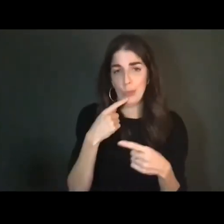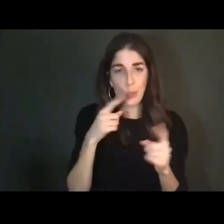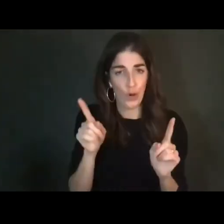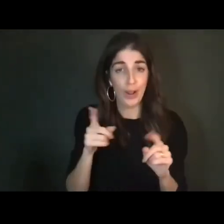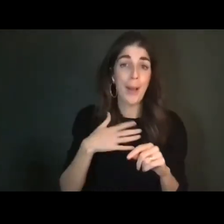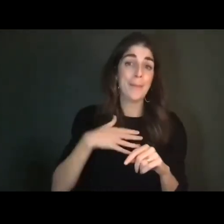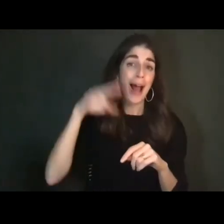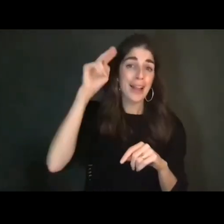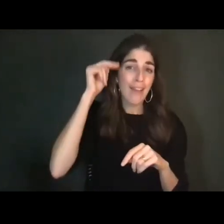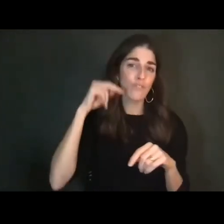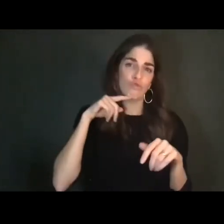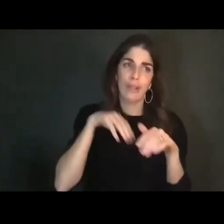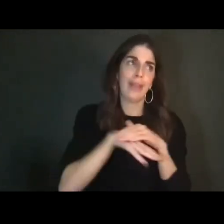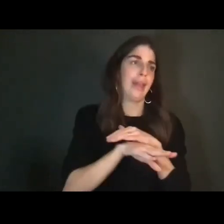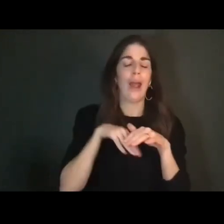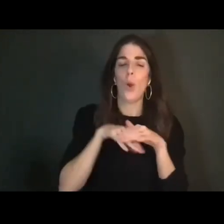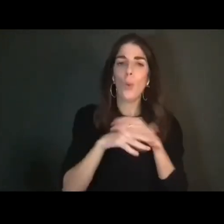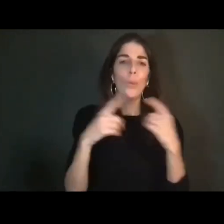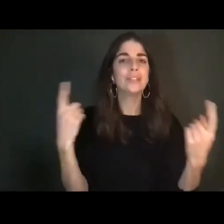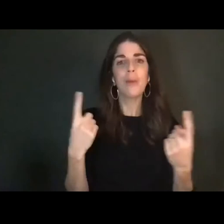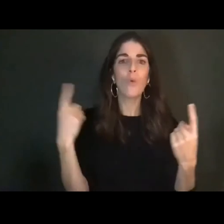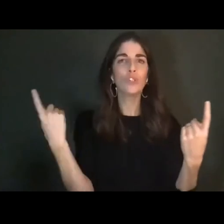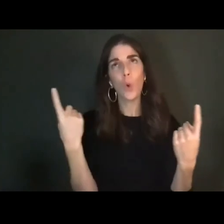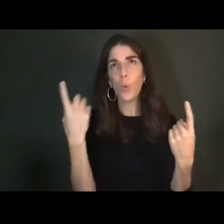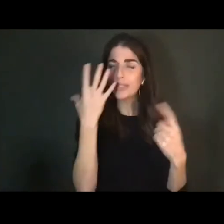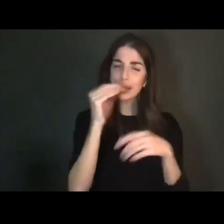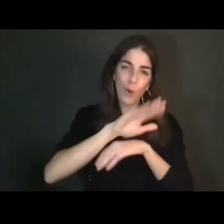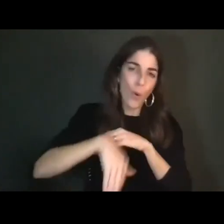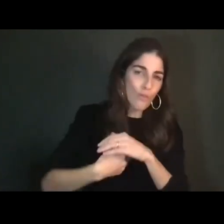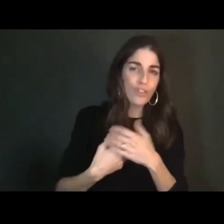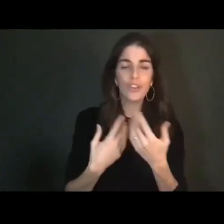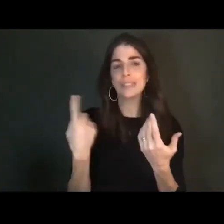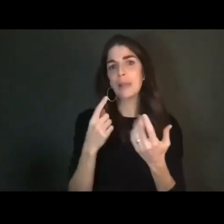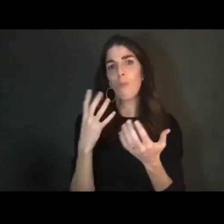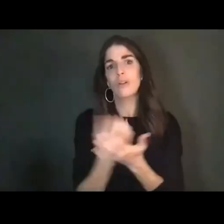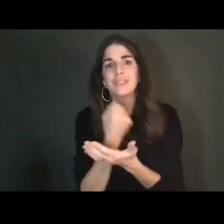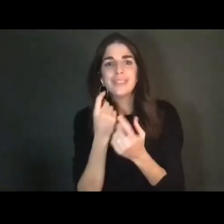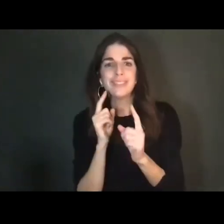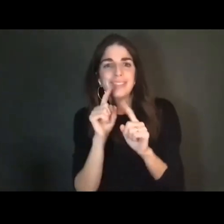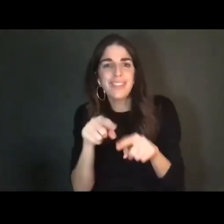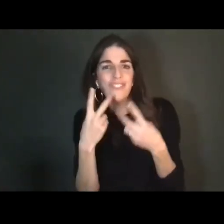out. And someone's always staying over. Or someone's coming to visit. Or my dad was roaming